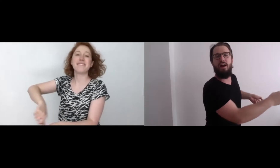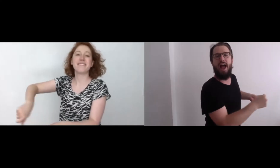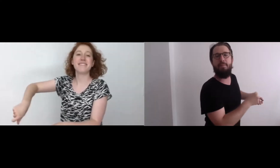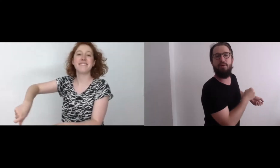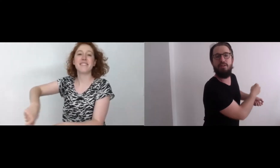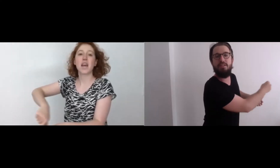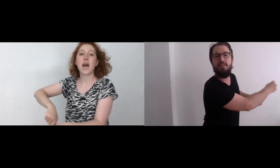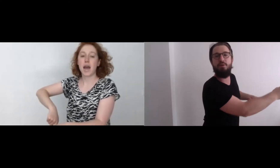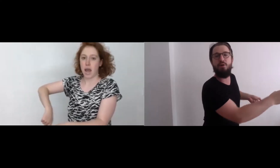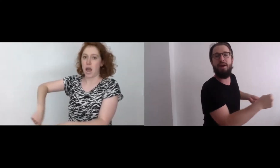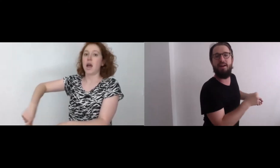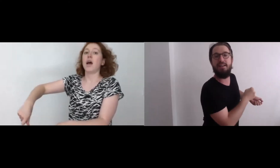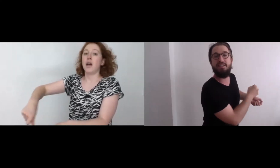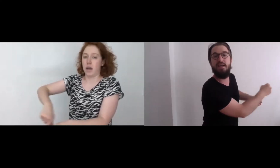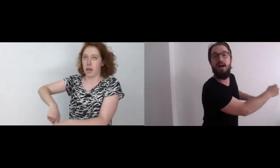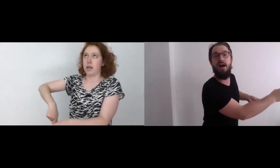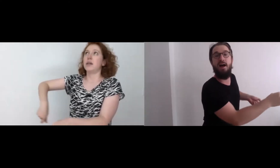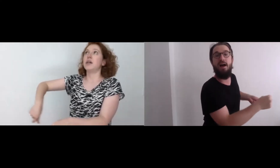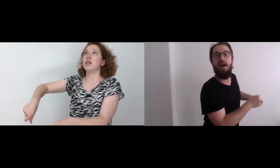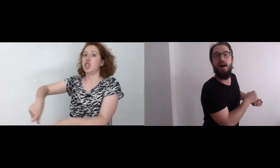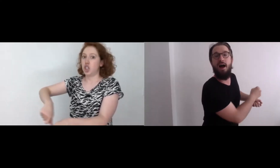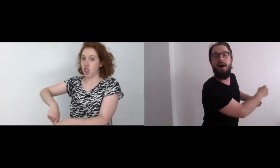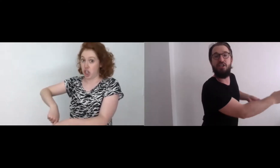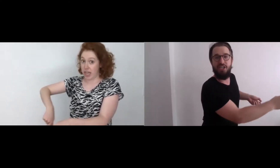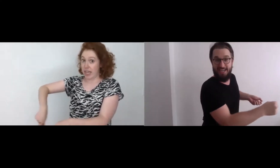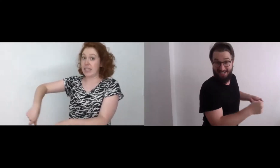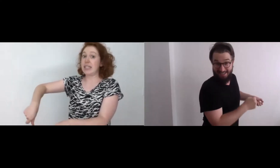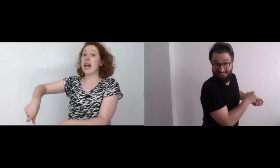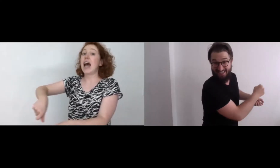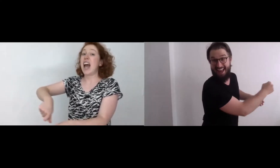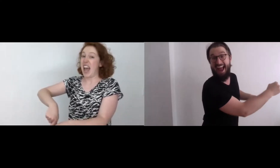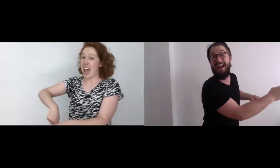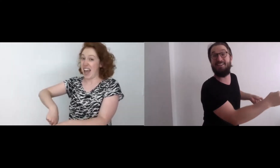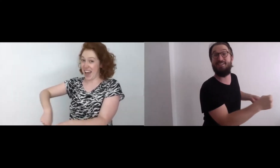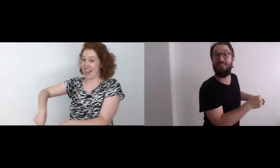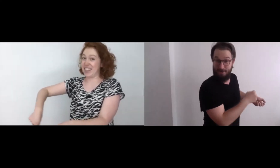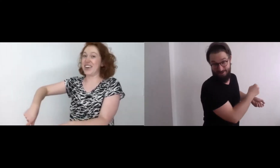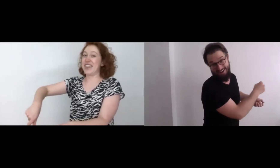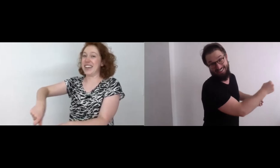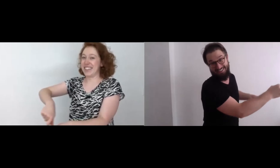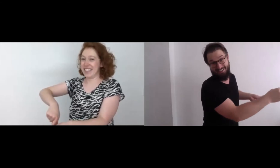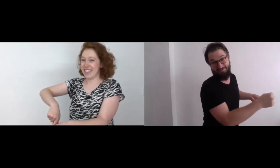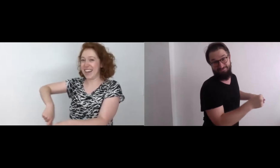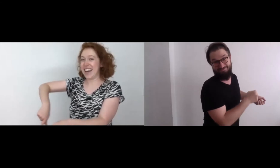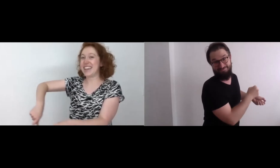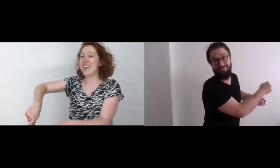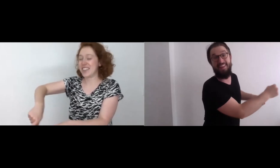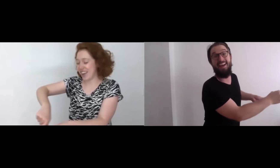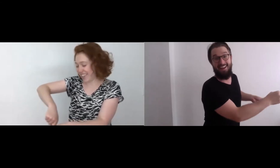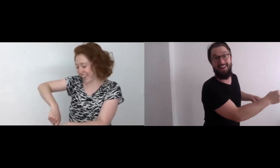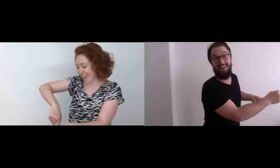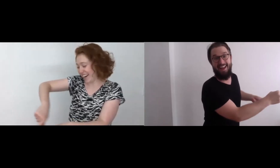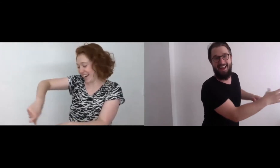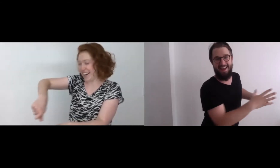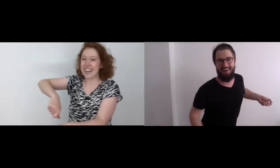Apples, blueberries... ...cheese... and donuts. And now it's my turn!